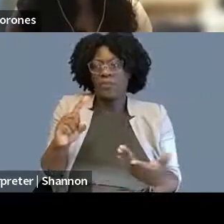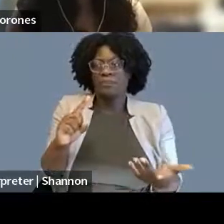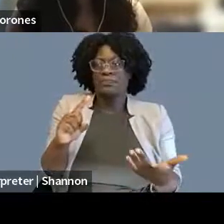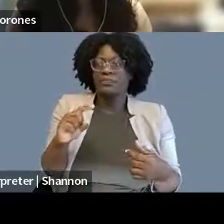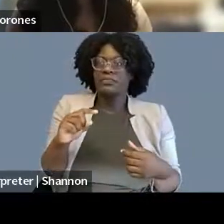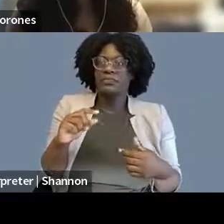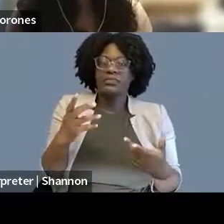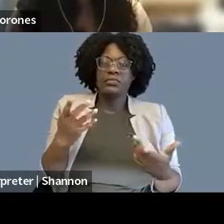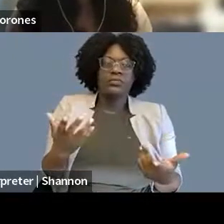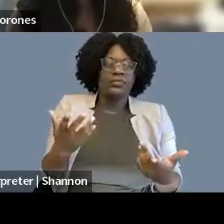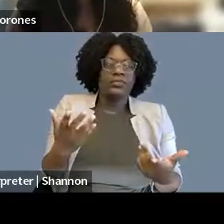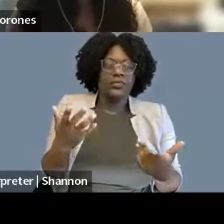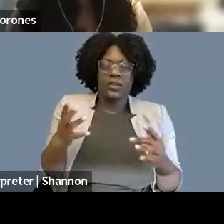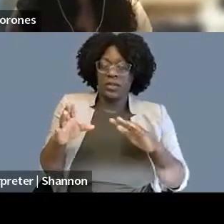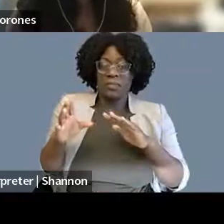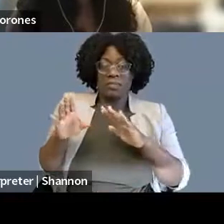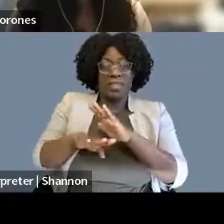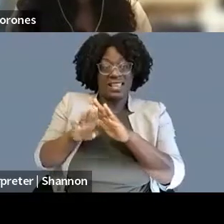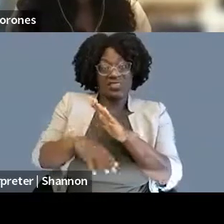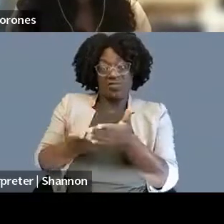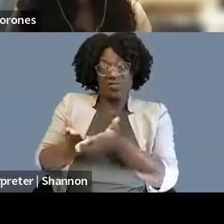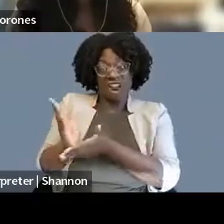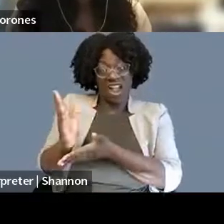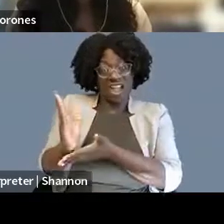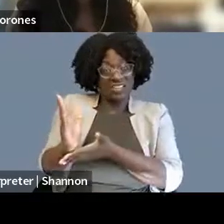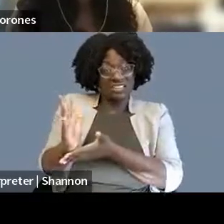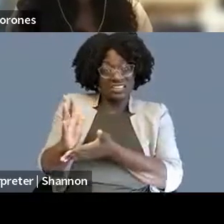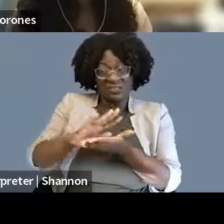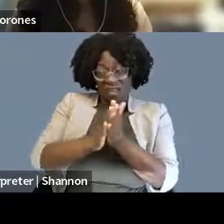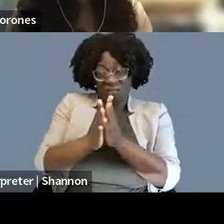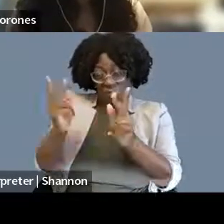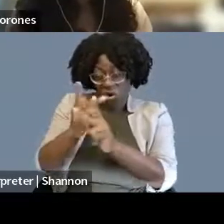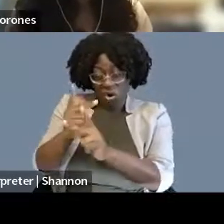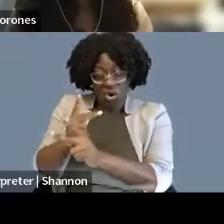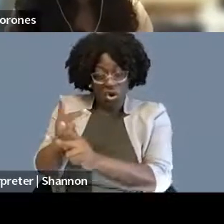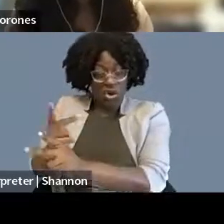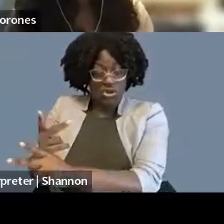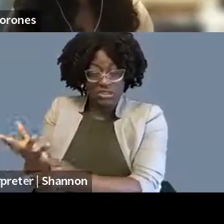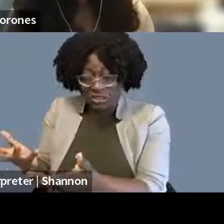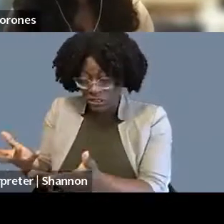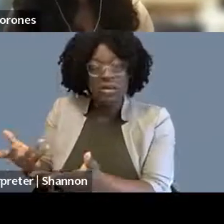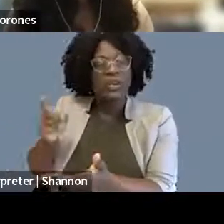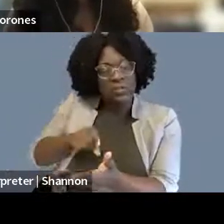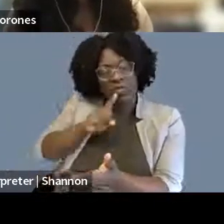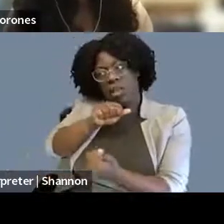of basic rights, and free expression is central to those. As a woman of color and as a civil rights lawyer,